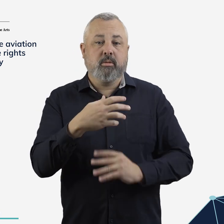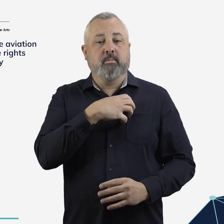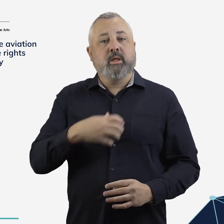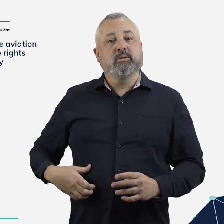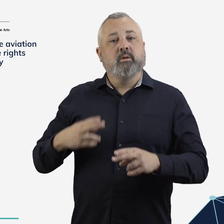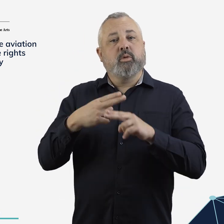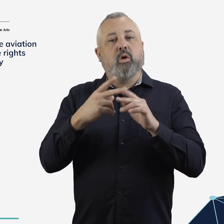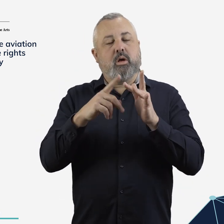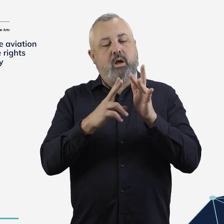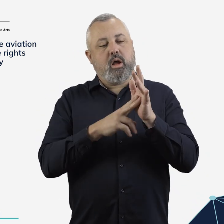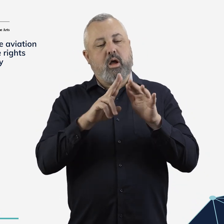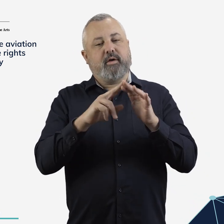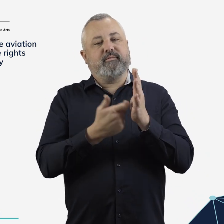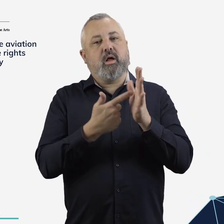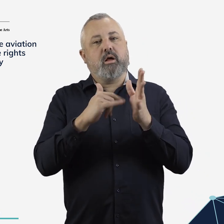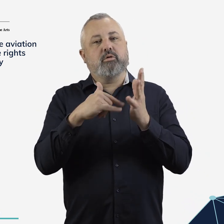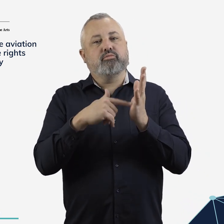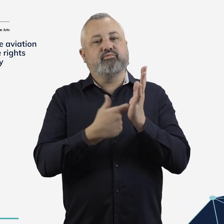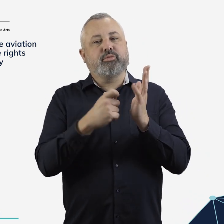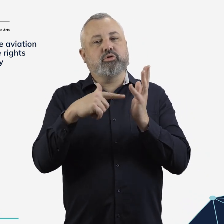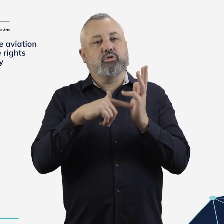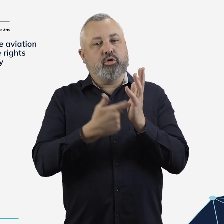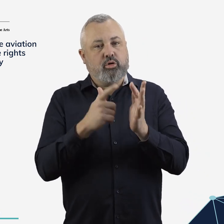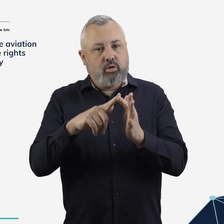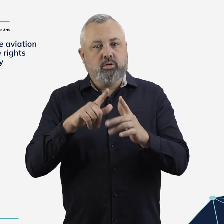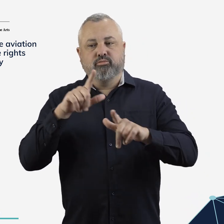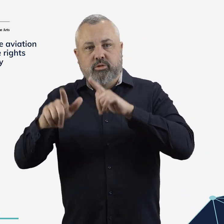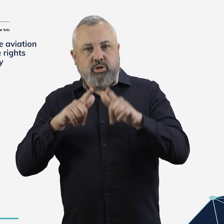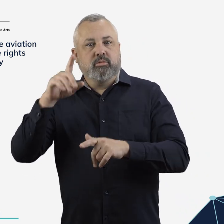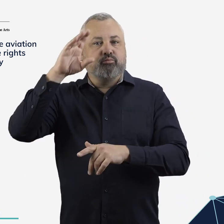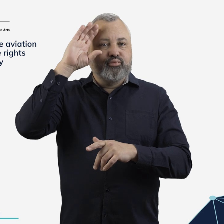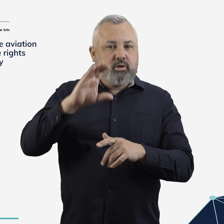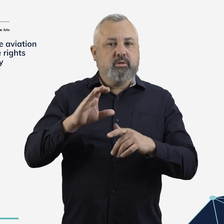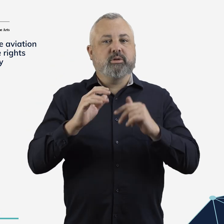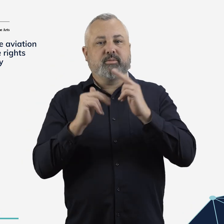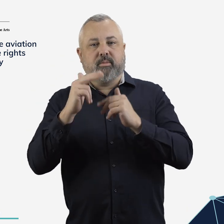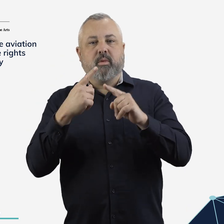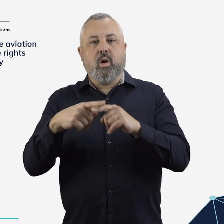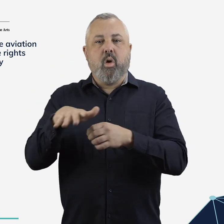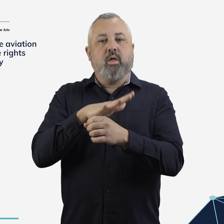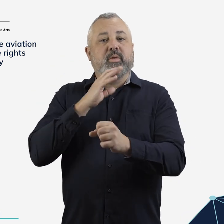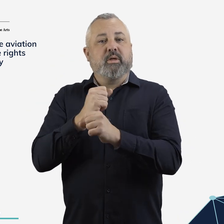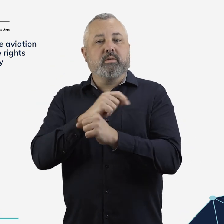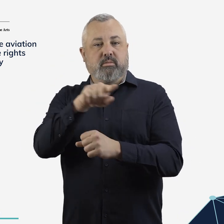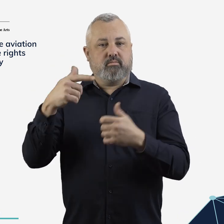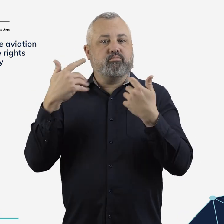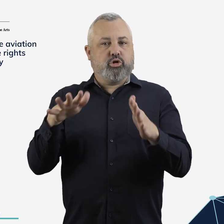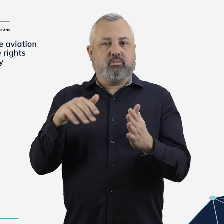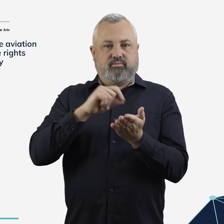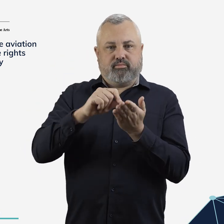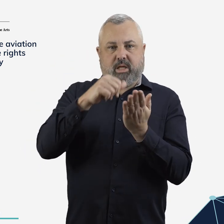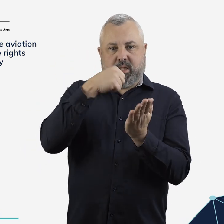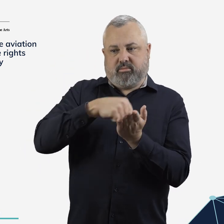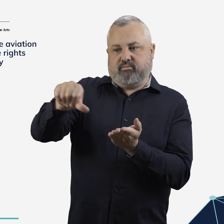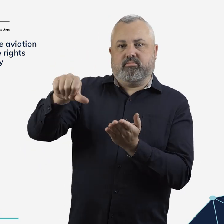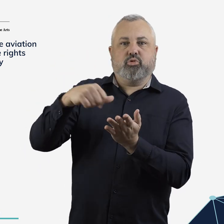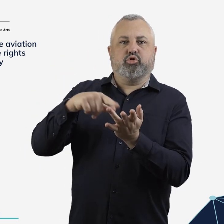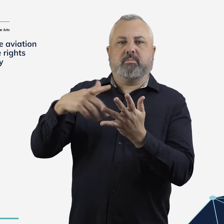The Minister for Infrastructure, Transport, Regional Development and Local Government has written to the